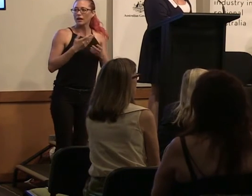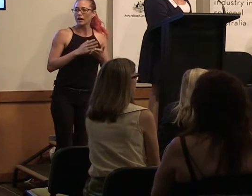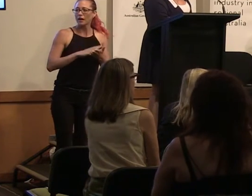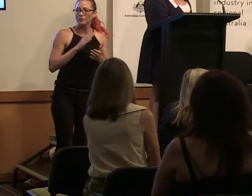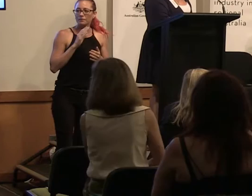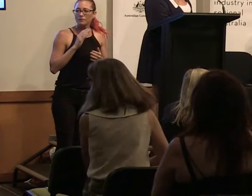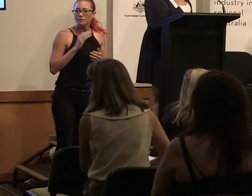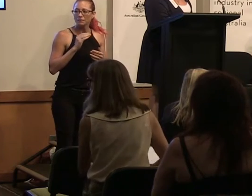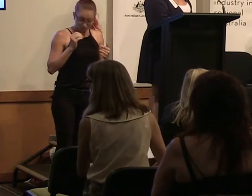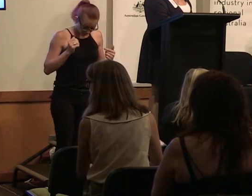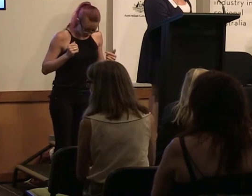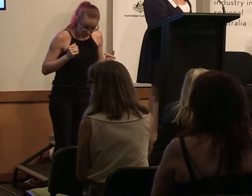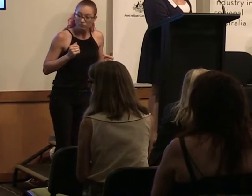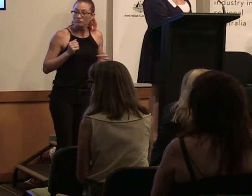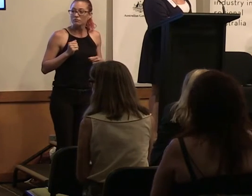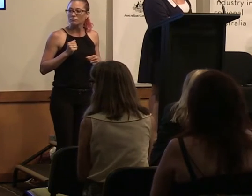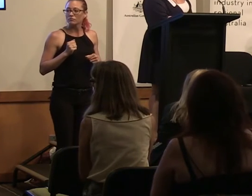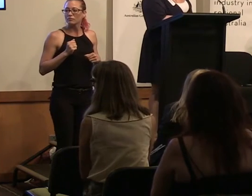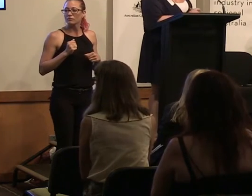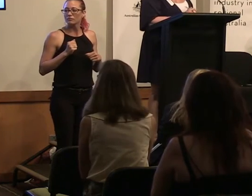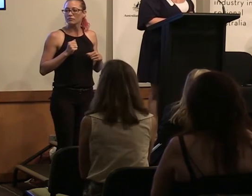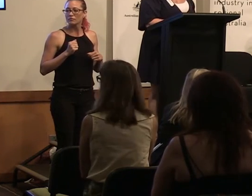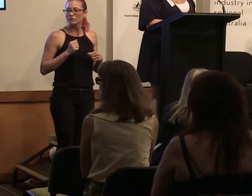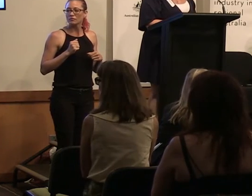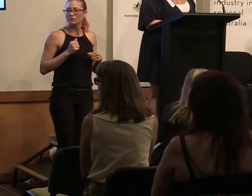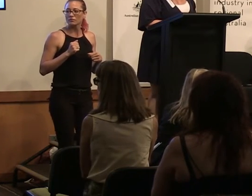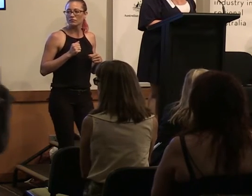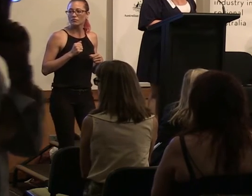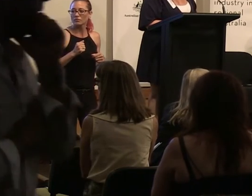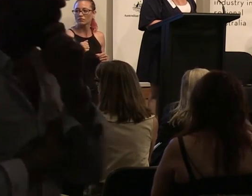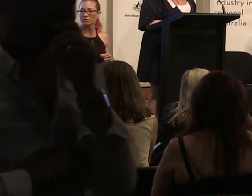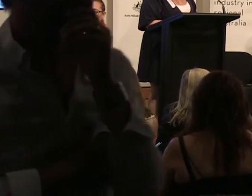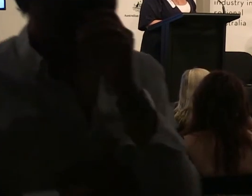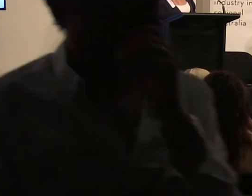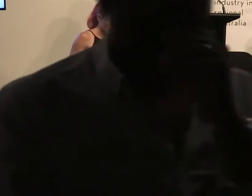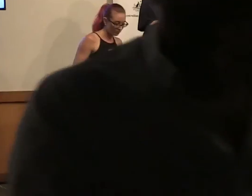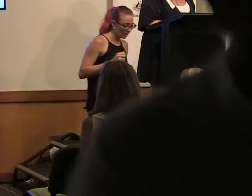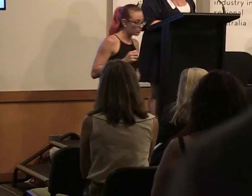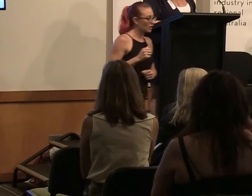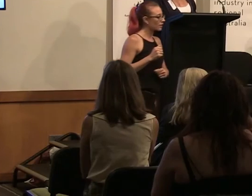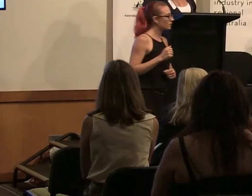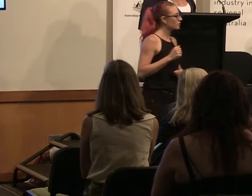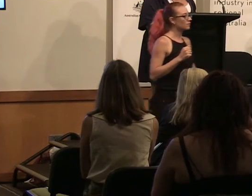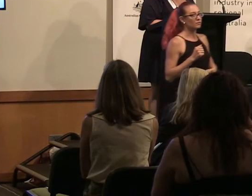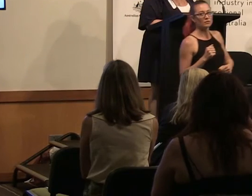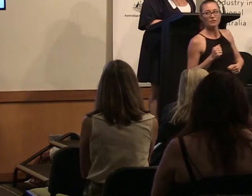don't think we realized how bad it was and so we just have rightly just got to do and think more important, we've got to